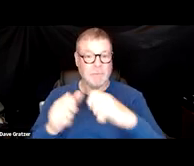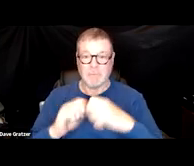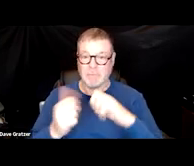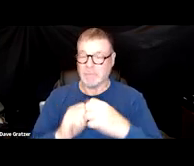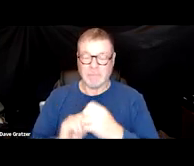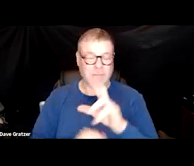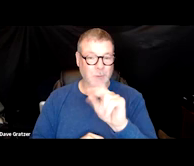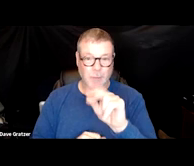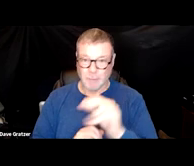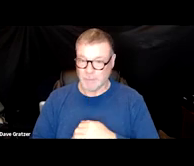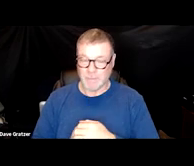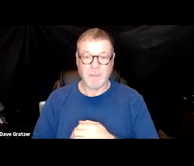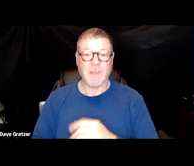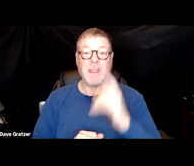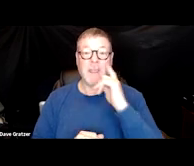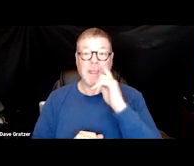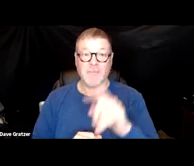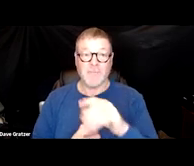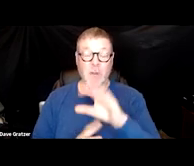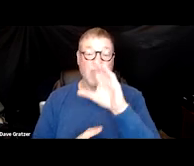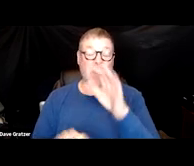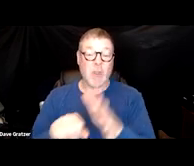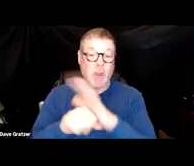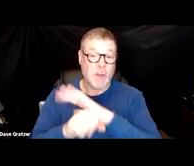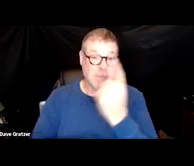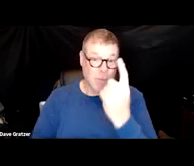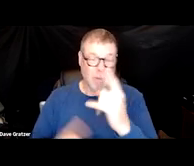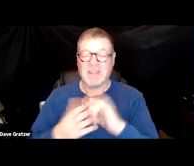The SARS-CoV-1, basically it was very limited